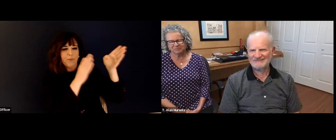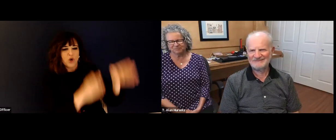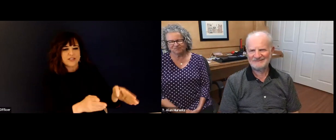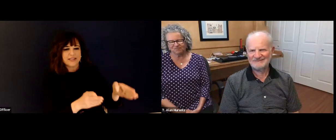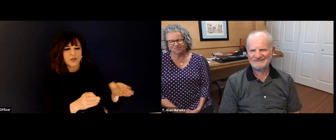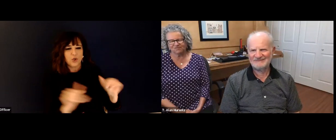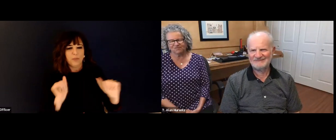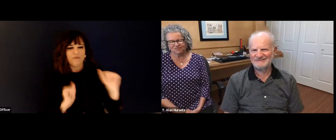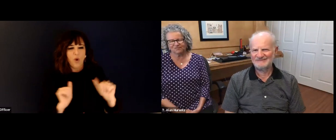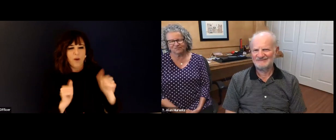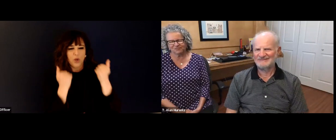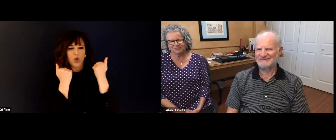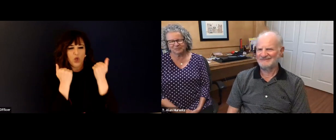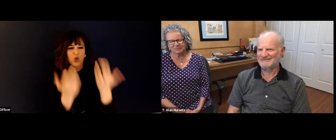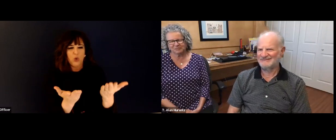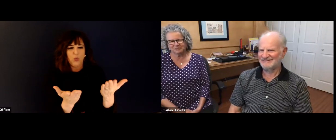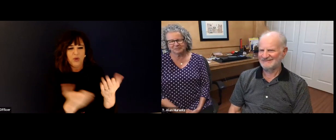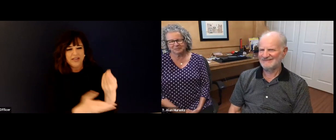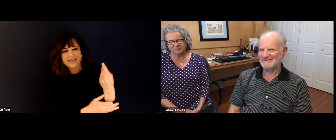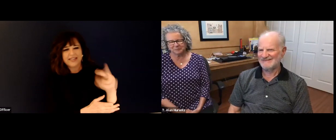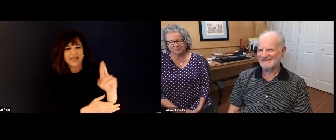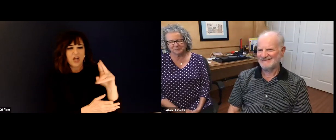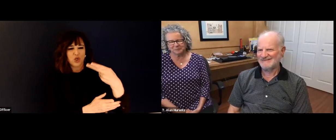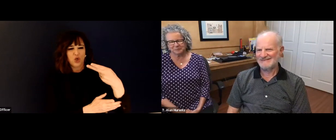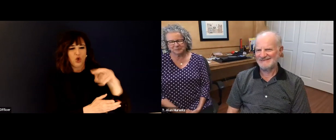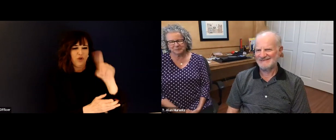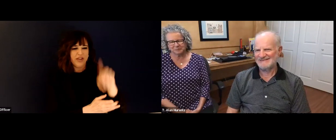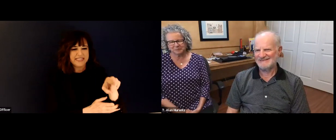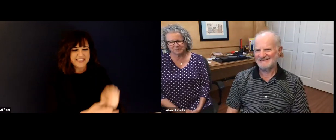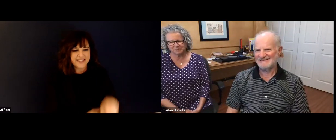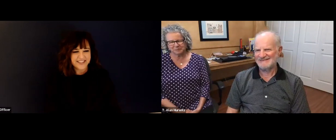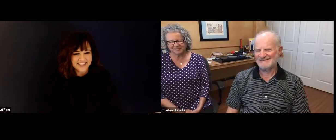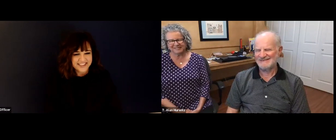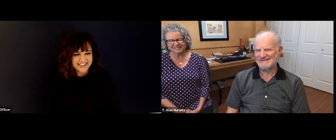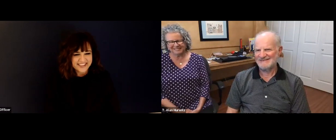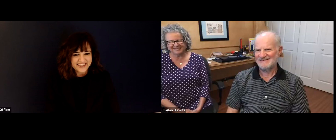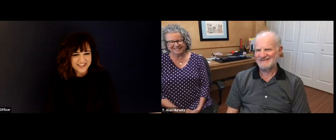about your life and your journey. Which actor would you